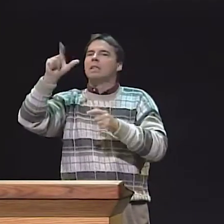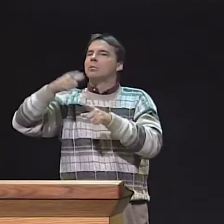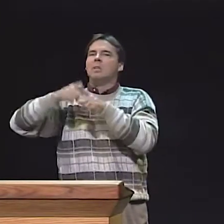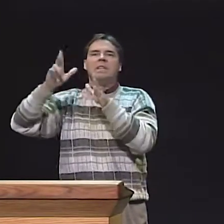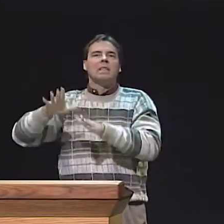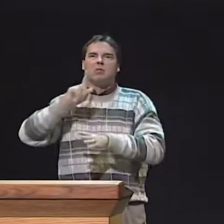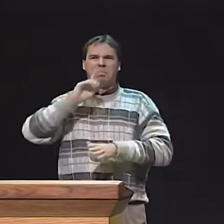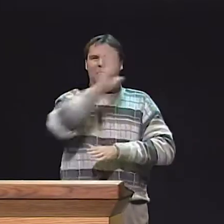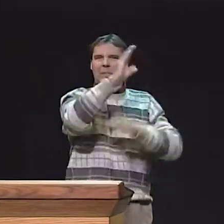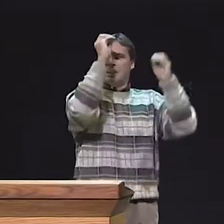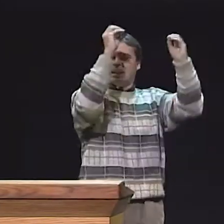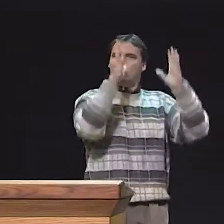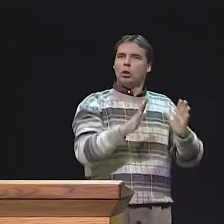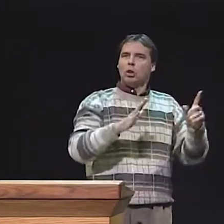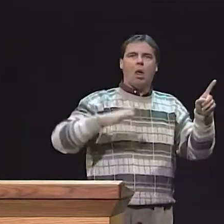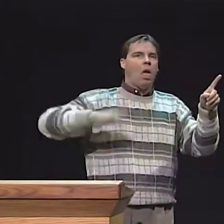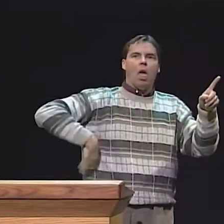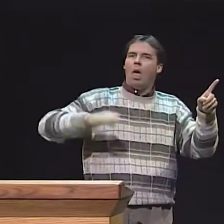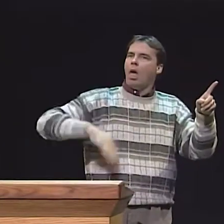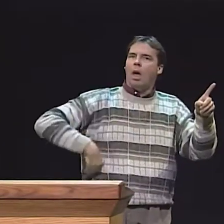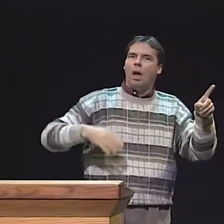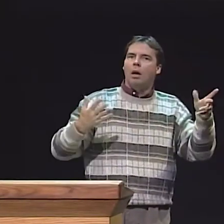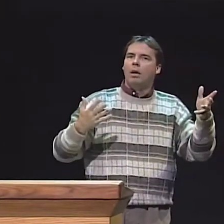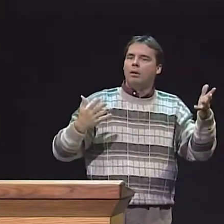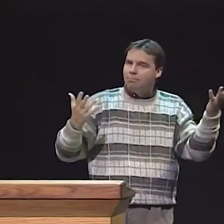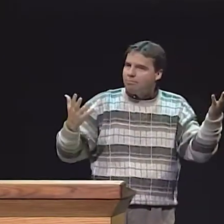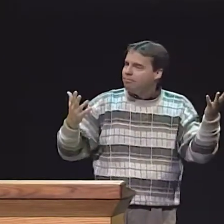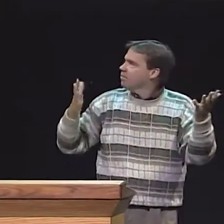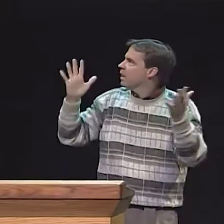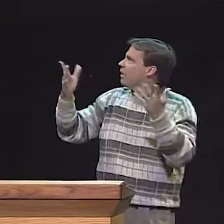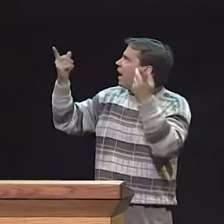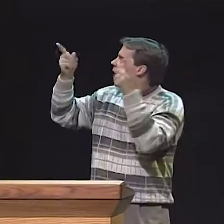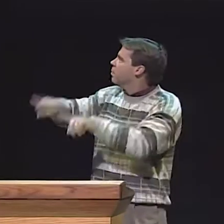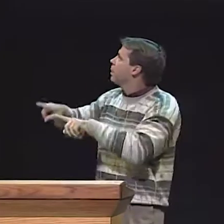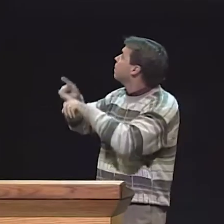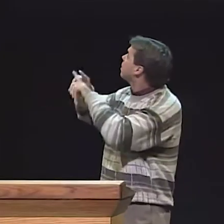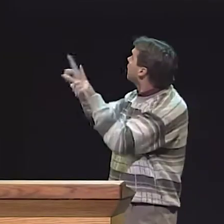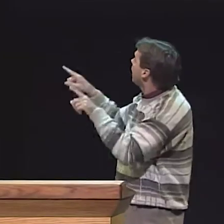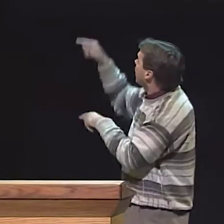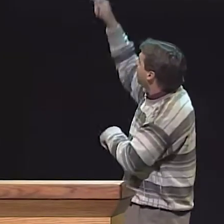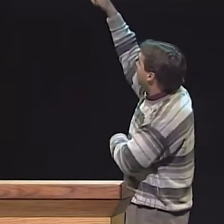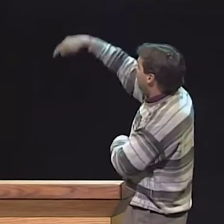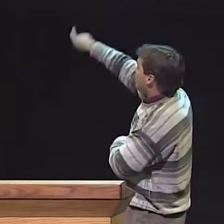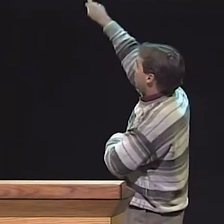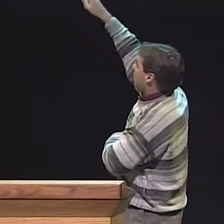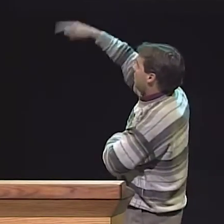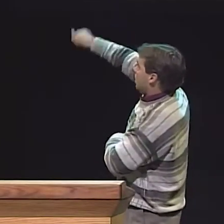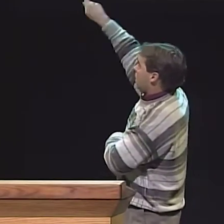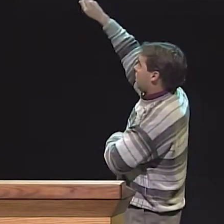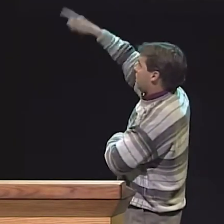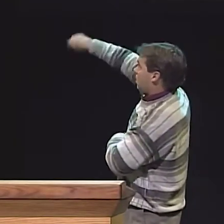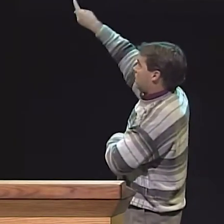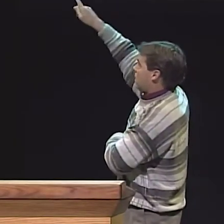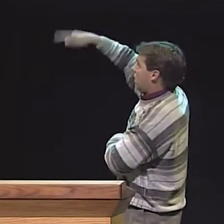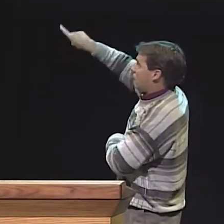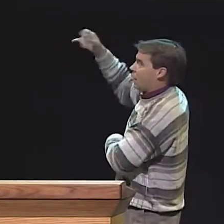WE NEED TO JUST TAKE THAT GROUP ALL THE WAY THROUGH THIS. THERE WAS NO SUPPORT THROUGH THE PROGRAM.